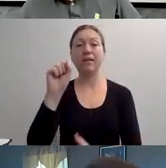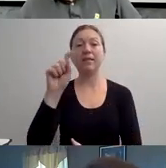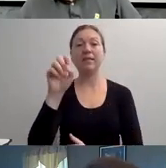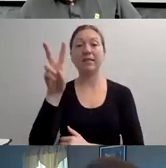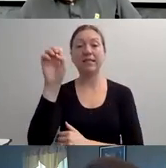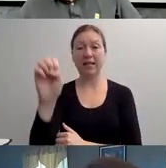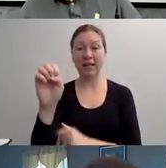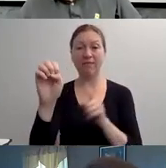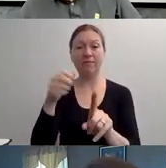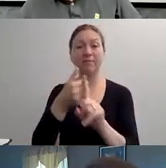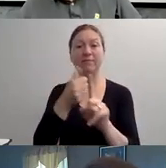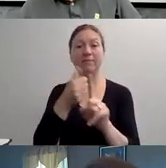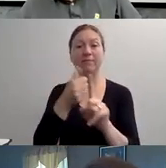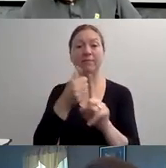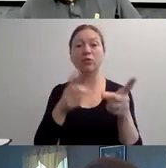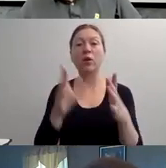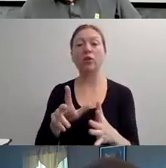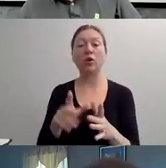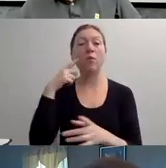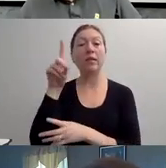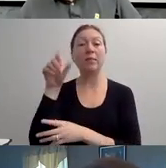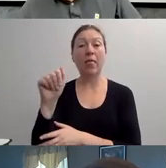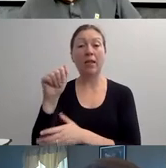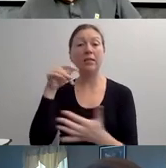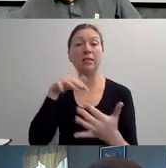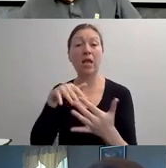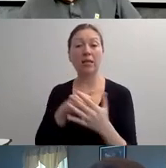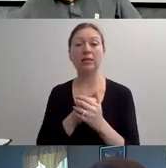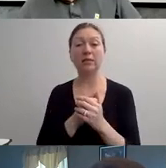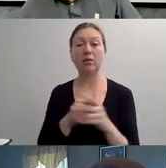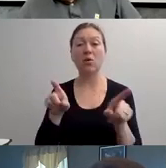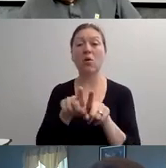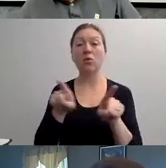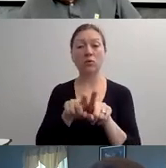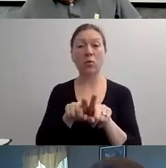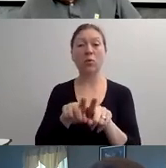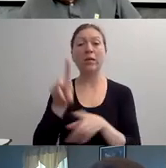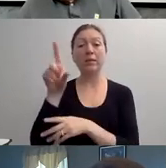"PEOPLE WITH DISABILITIES ARE HIGHLY CAPABLE, RESILIENT, CREATIVE, INNOVATIVE AND DESIRE